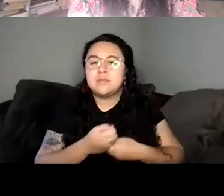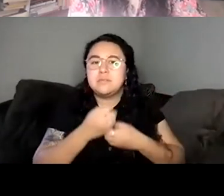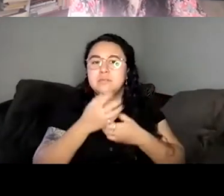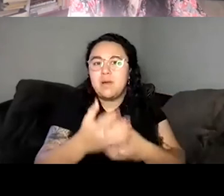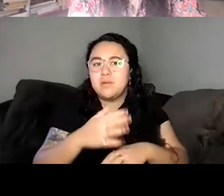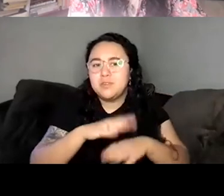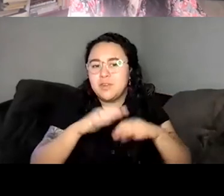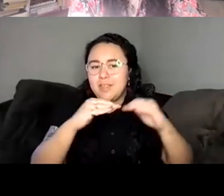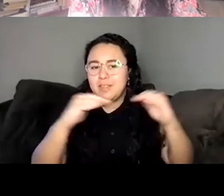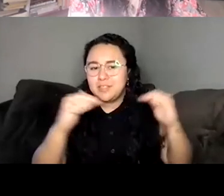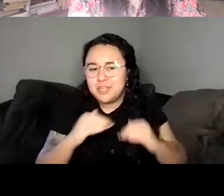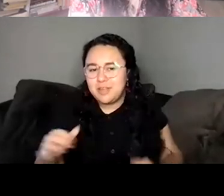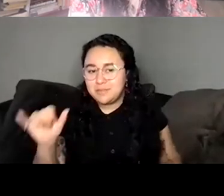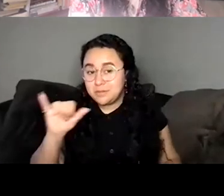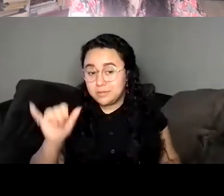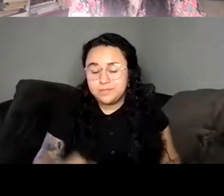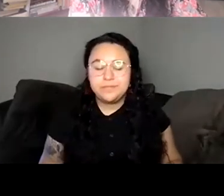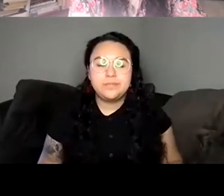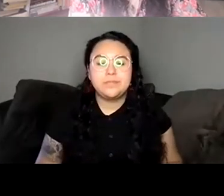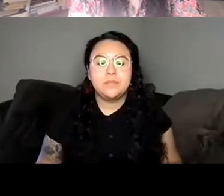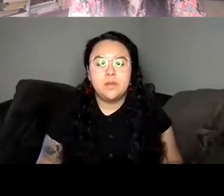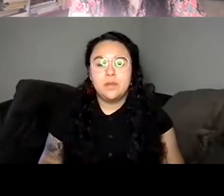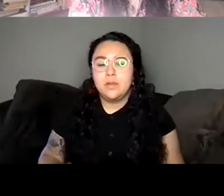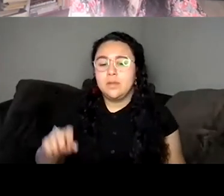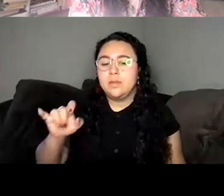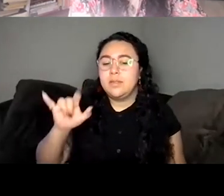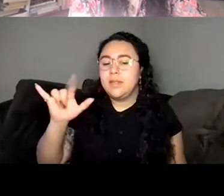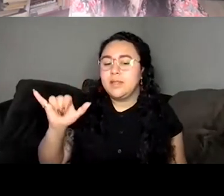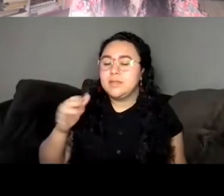Lily Philpott Thank you. Um, as I mentioned, I know we're